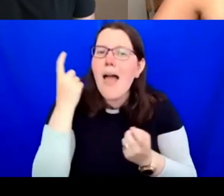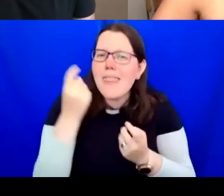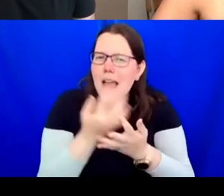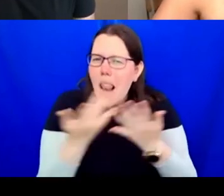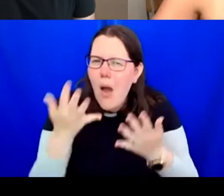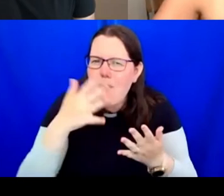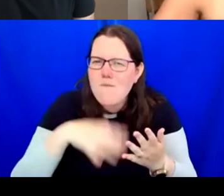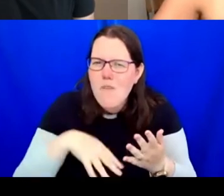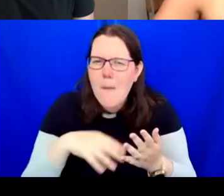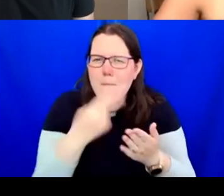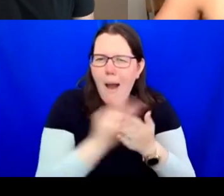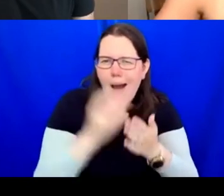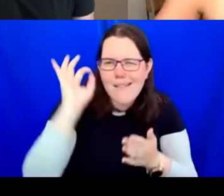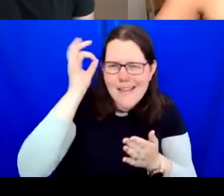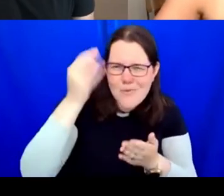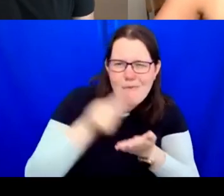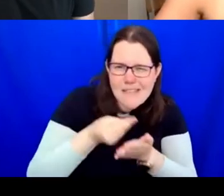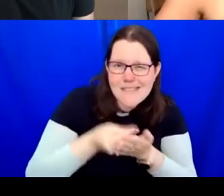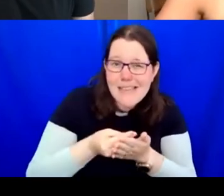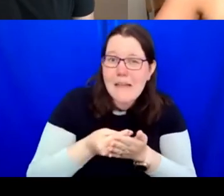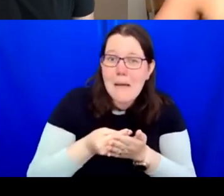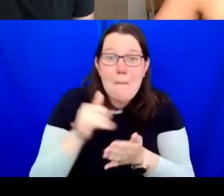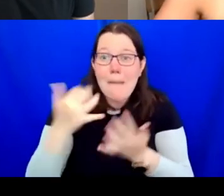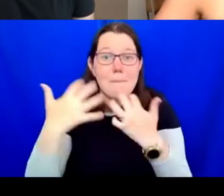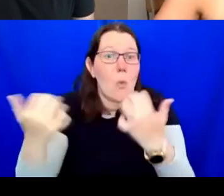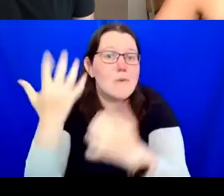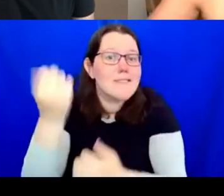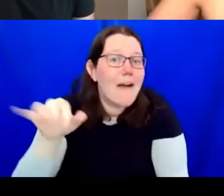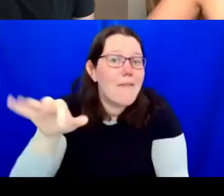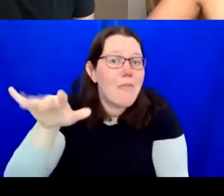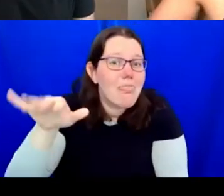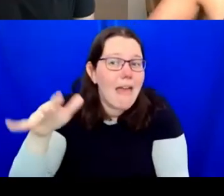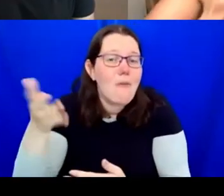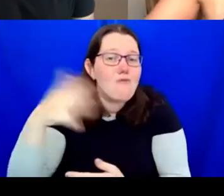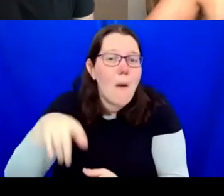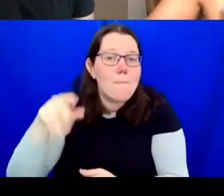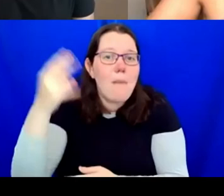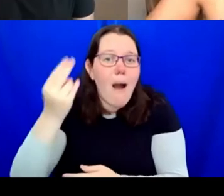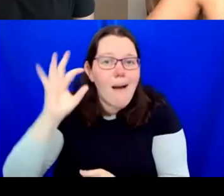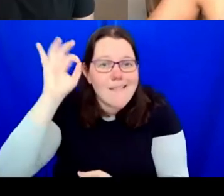a lot to answer to in the way organisations are funded and the conditions they create for